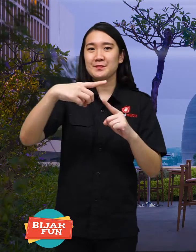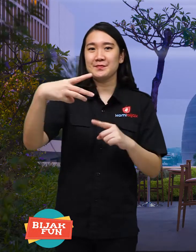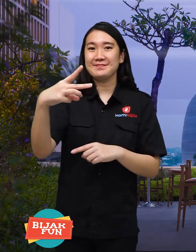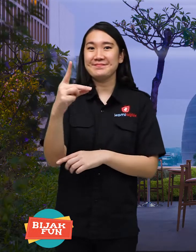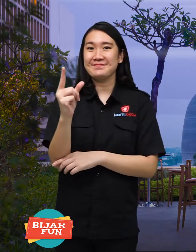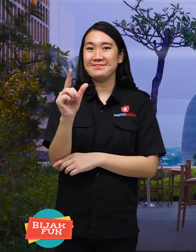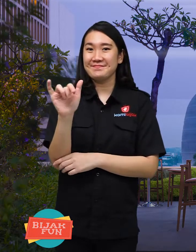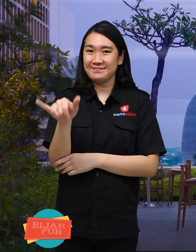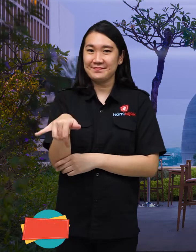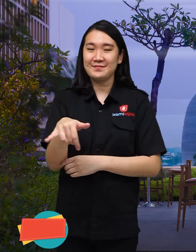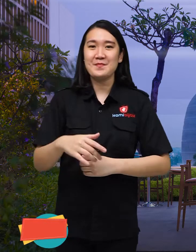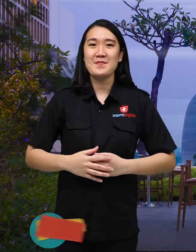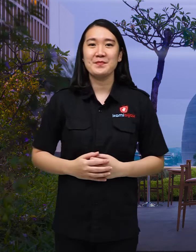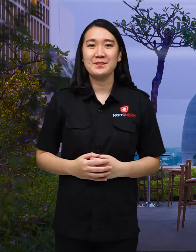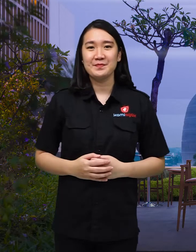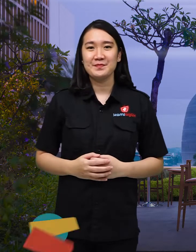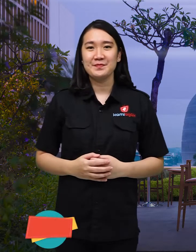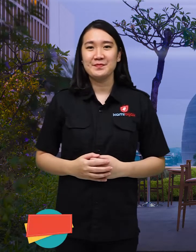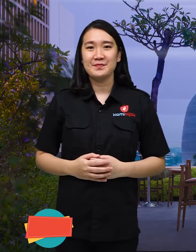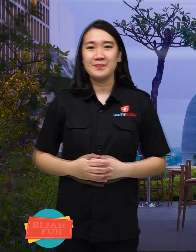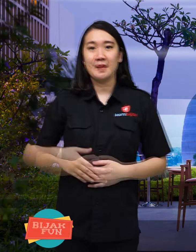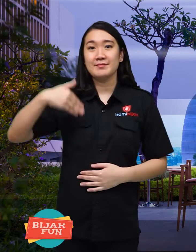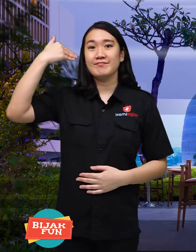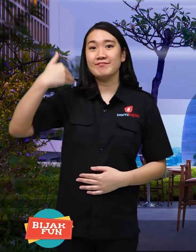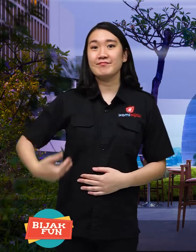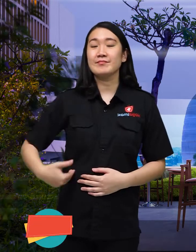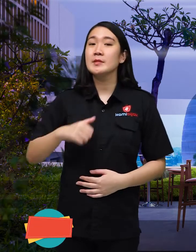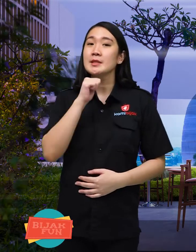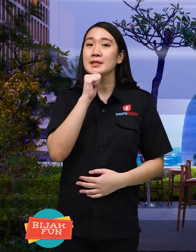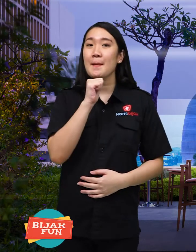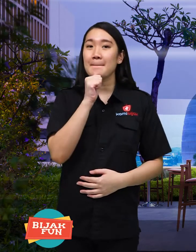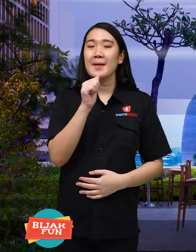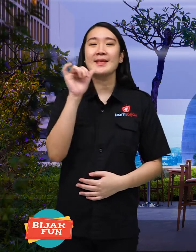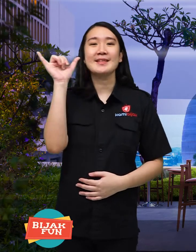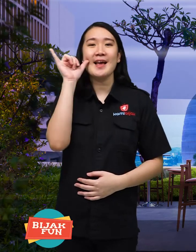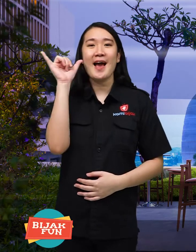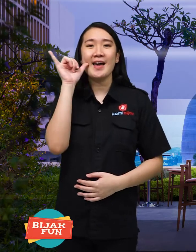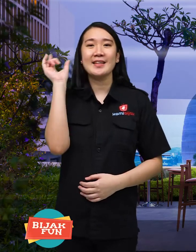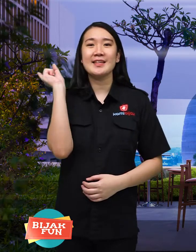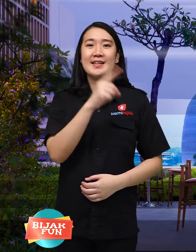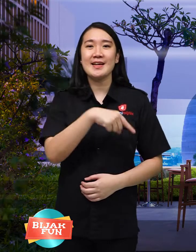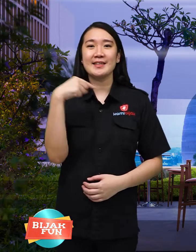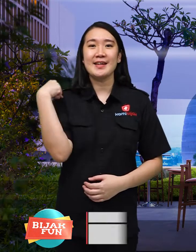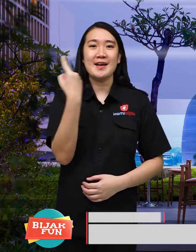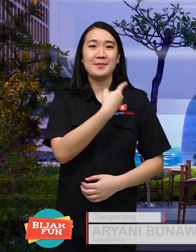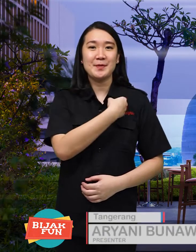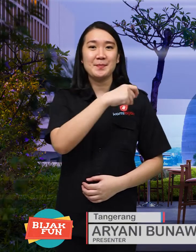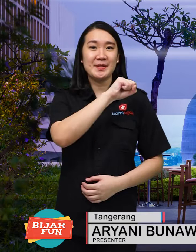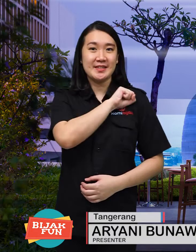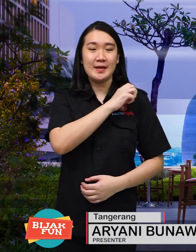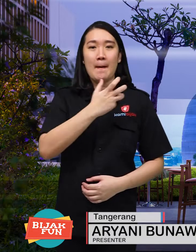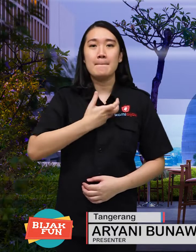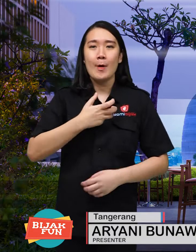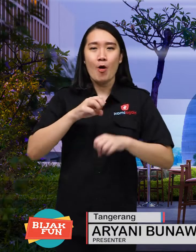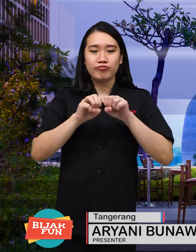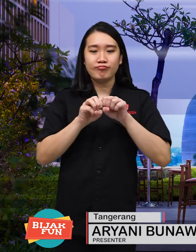I'm Yani from KamiBijak wants to convey